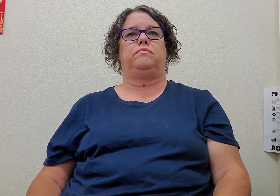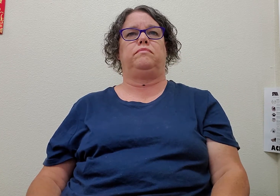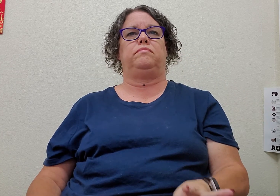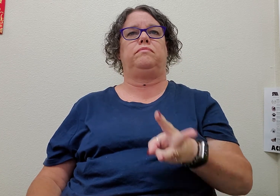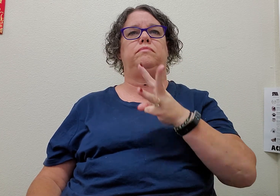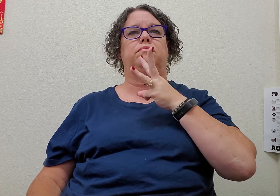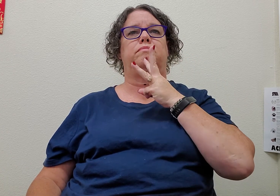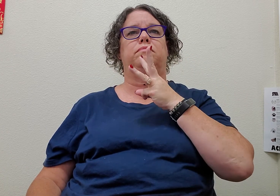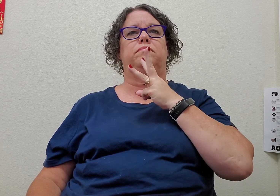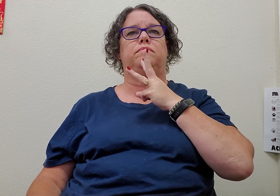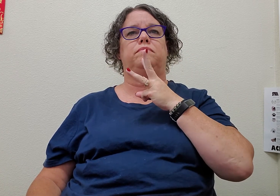water